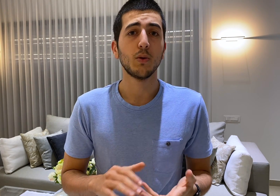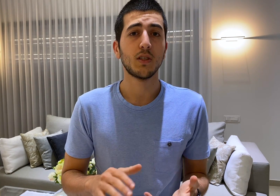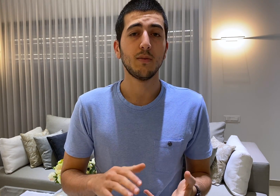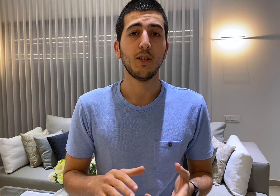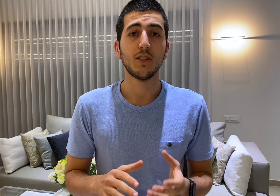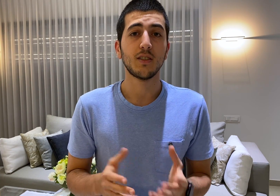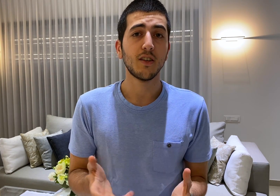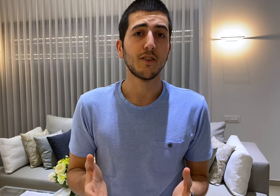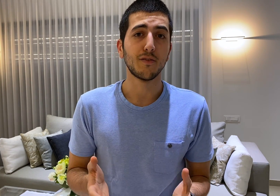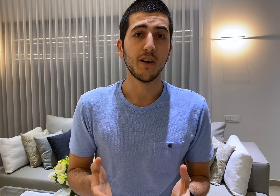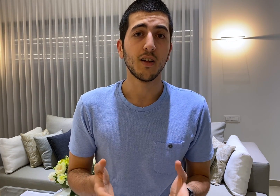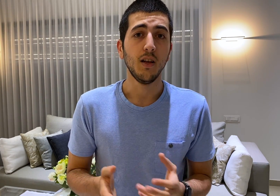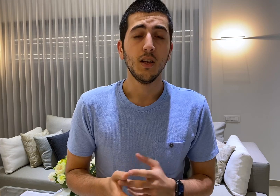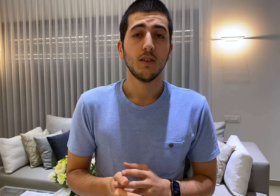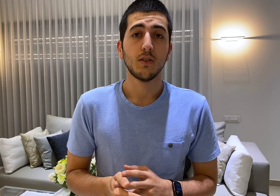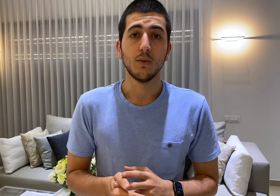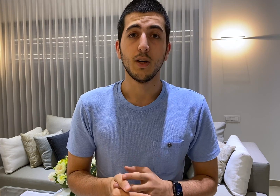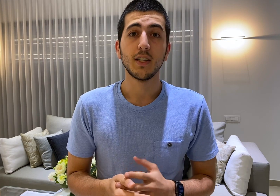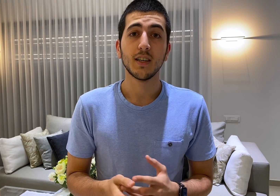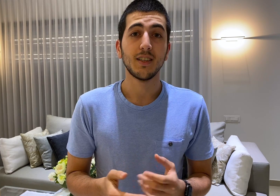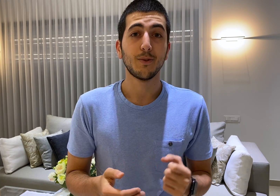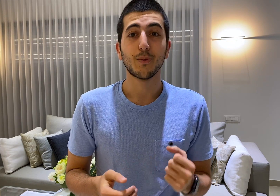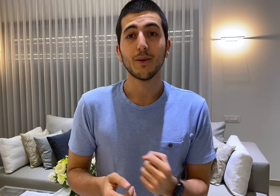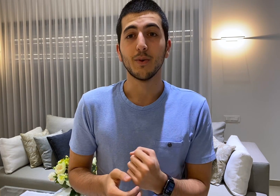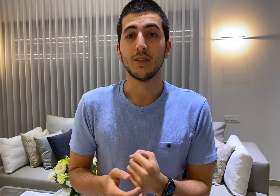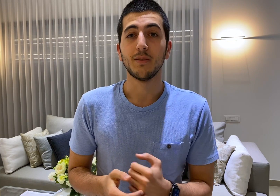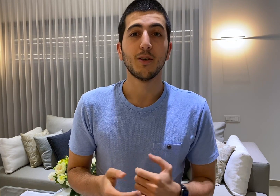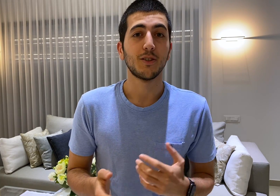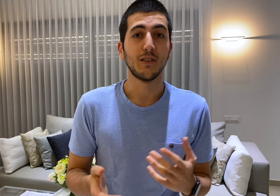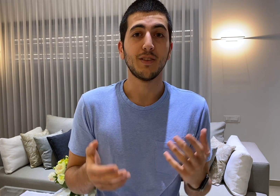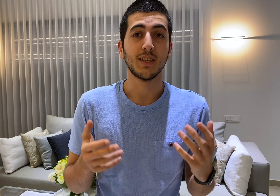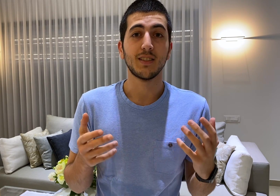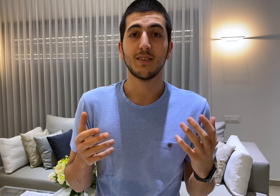estimation standard file so I decided to write one I'm not sure if that's the